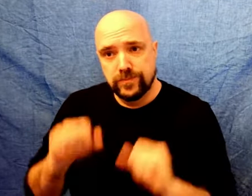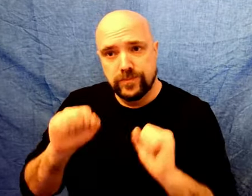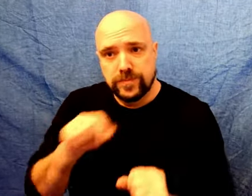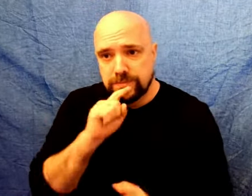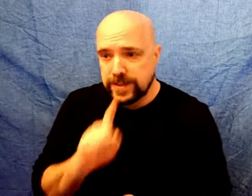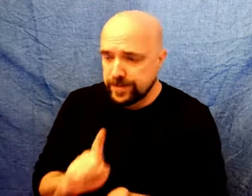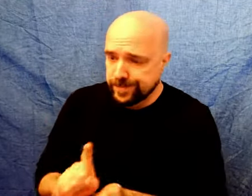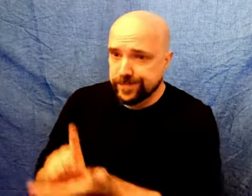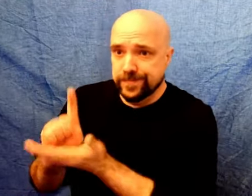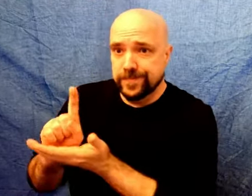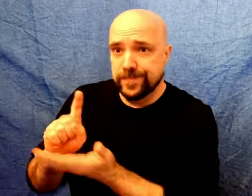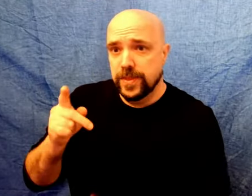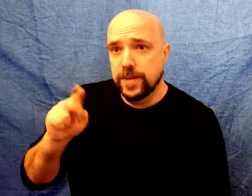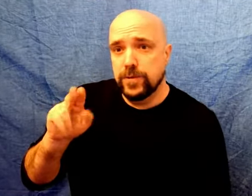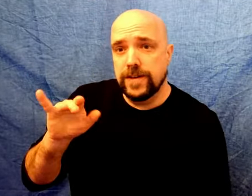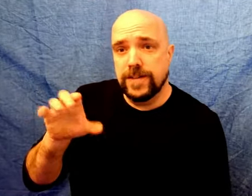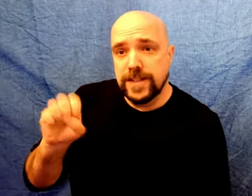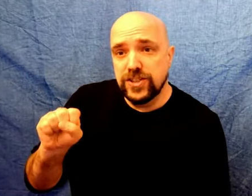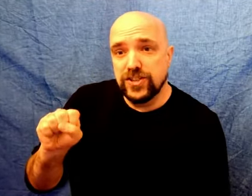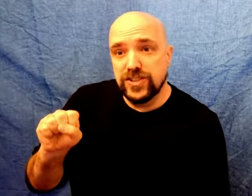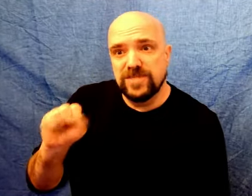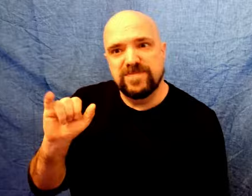It can be your privileges'.